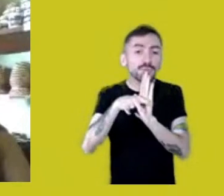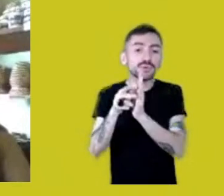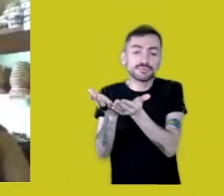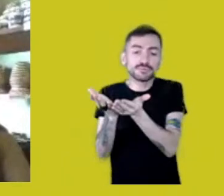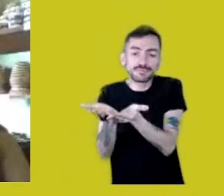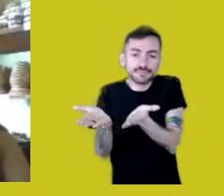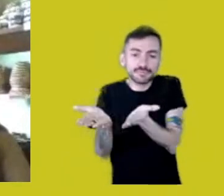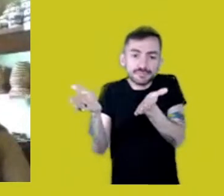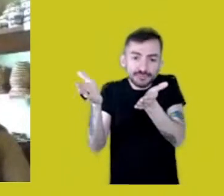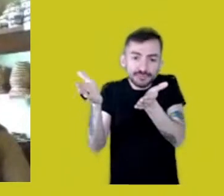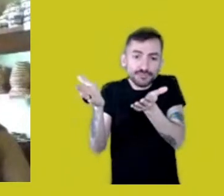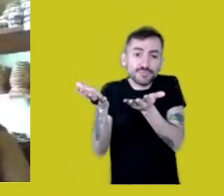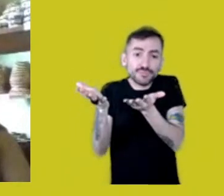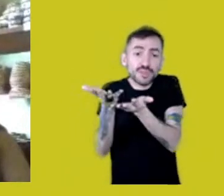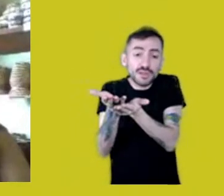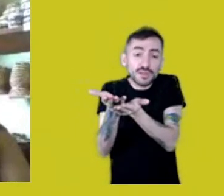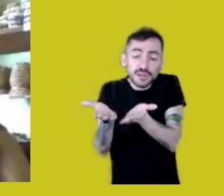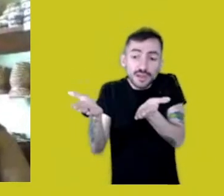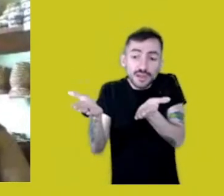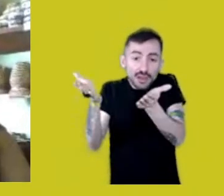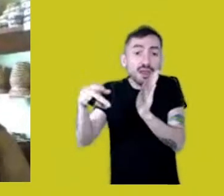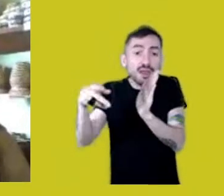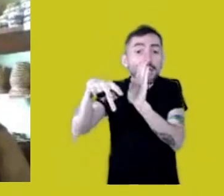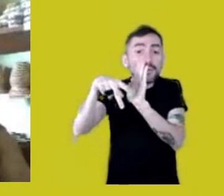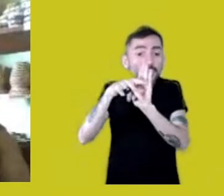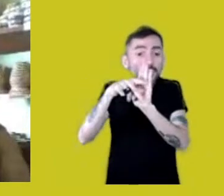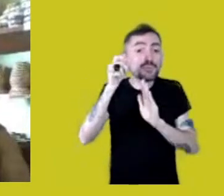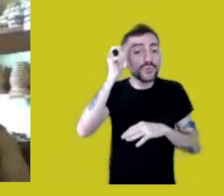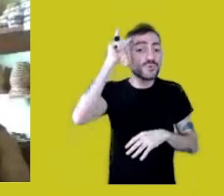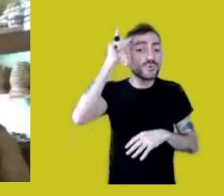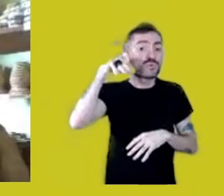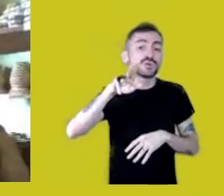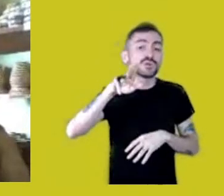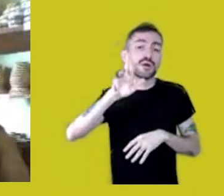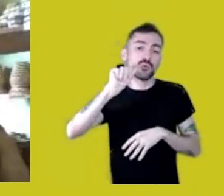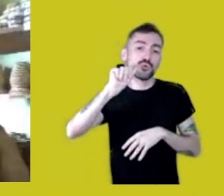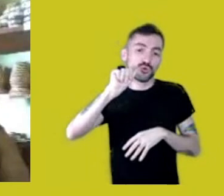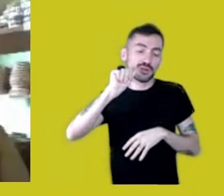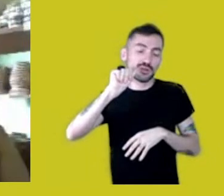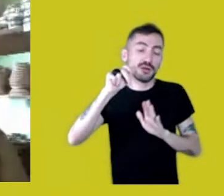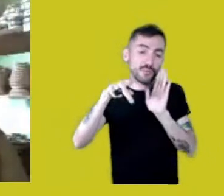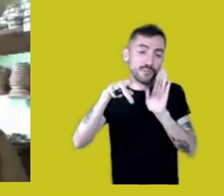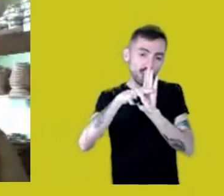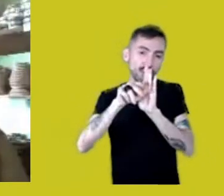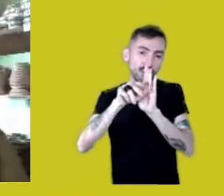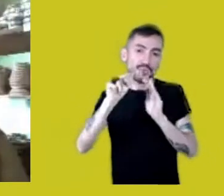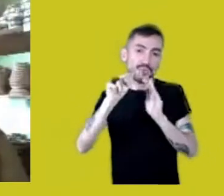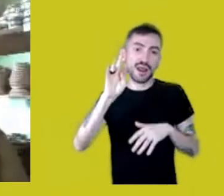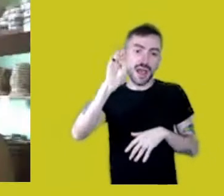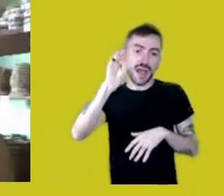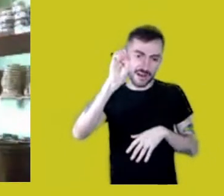which has everything to do with Mura culture, but within the river context.